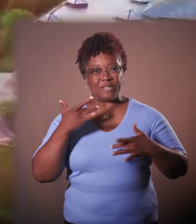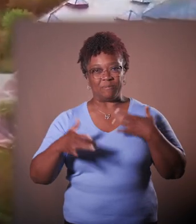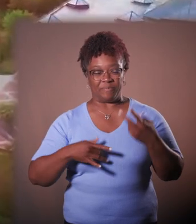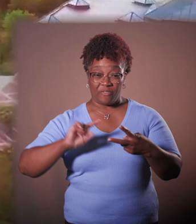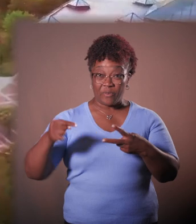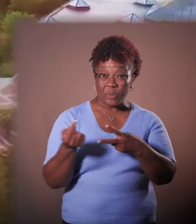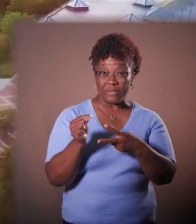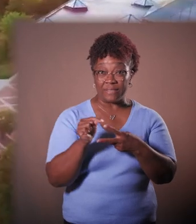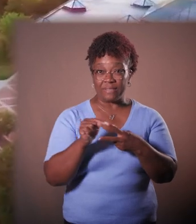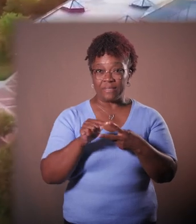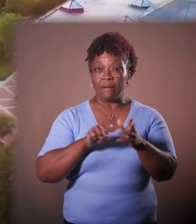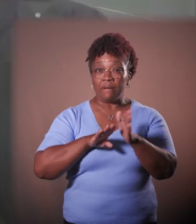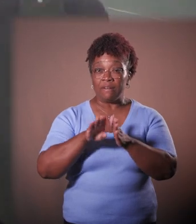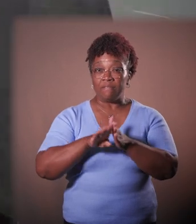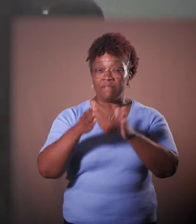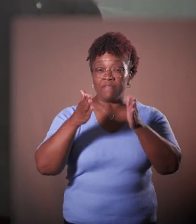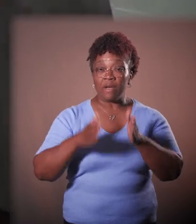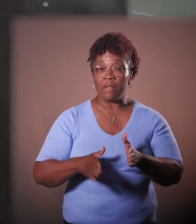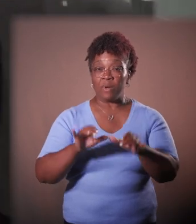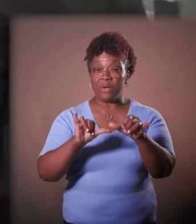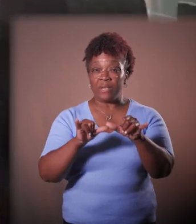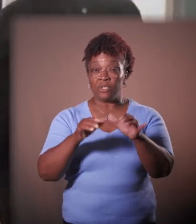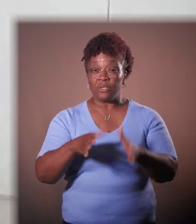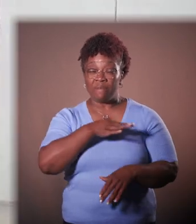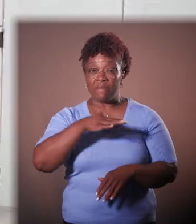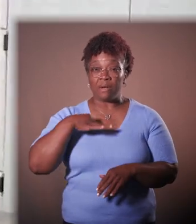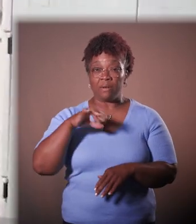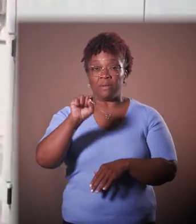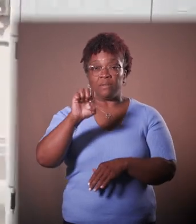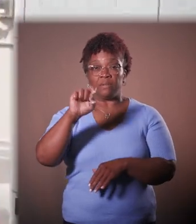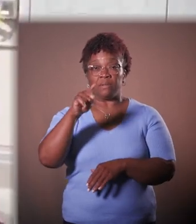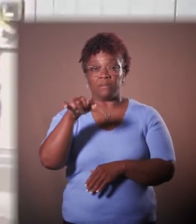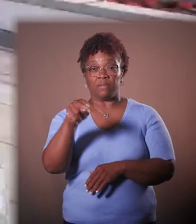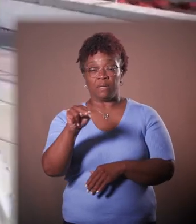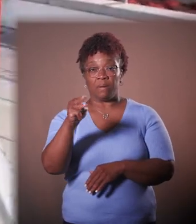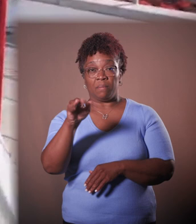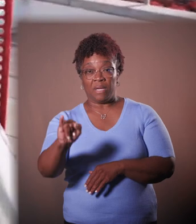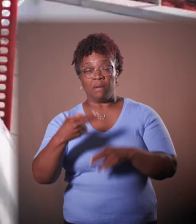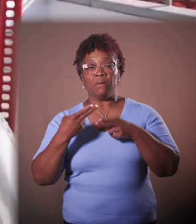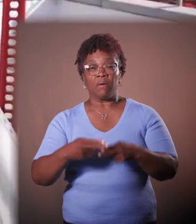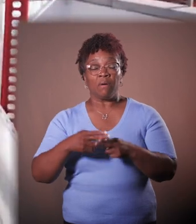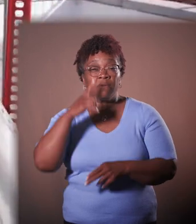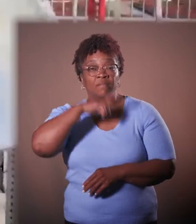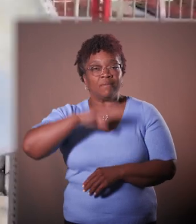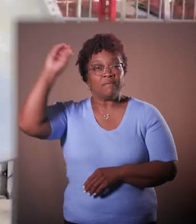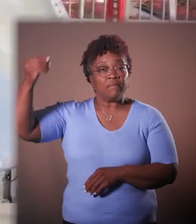The first is being developed by College of Engineering Faculty members Zetian Mi and it's called artificial photosynthesis.